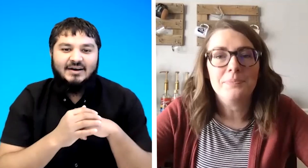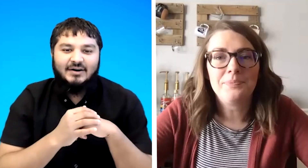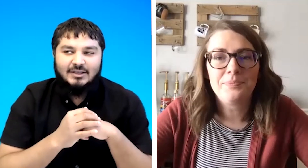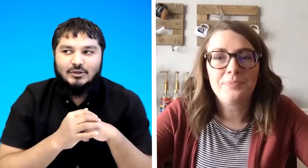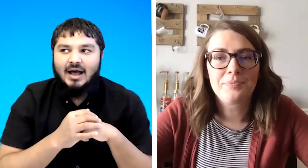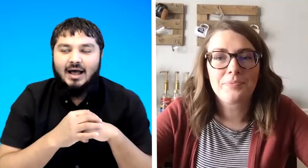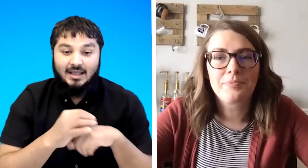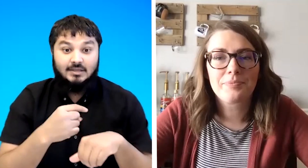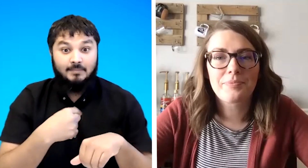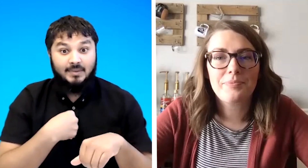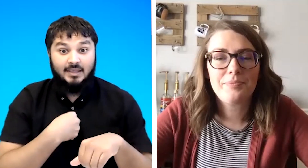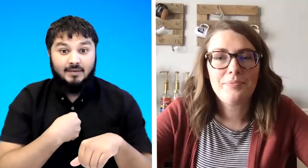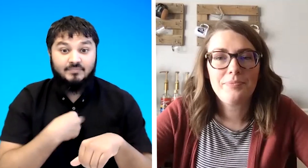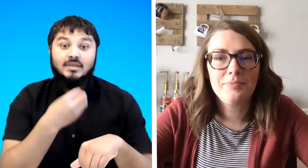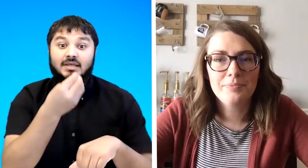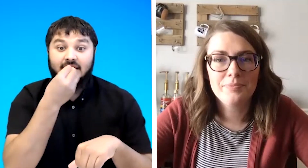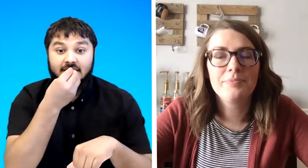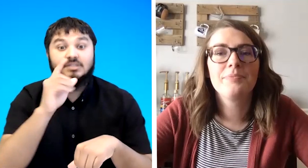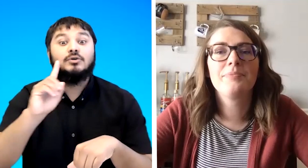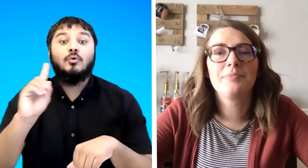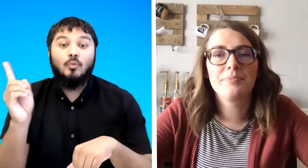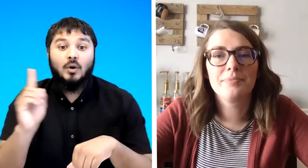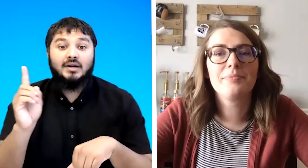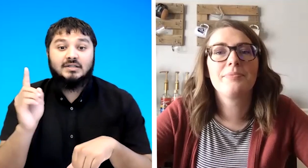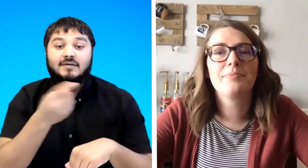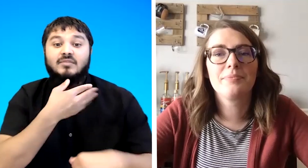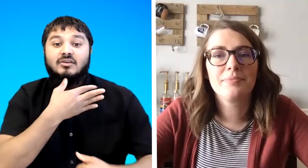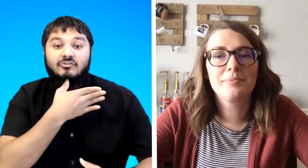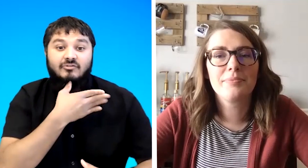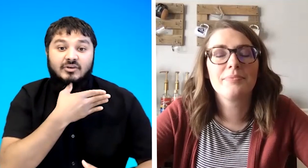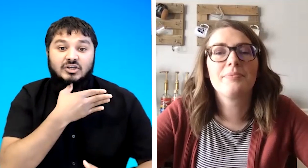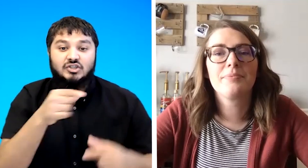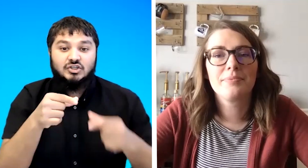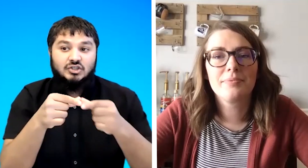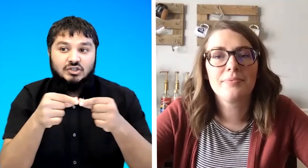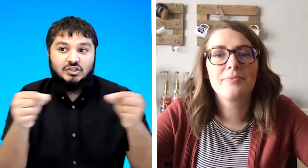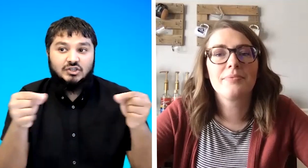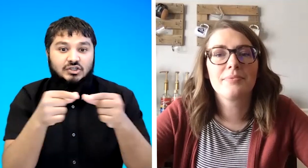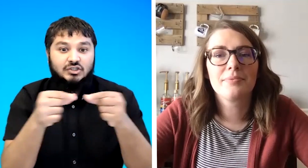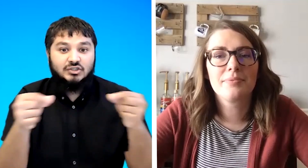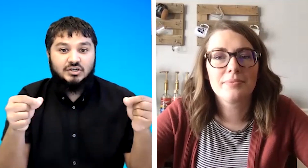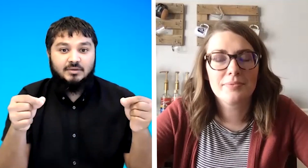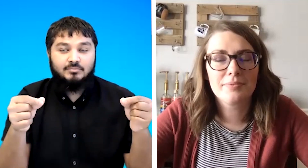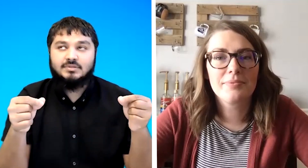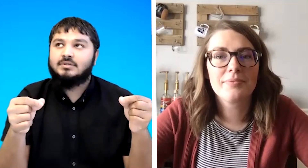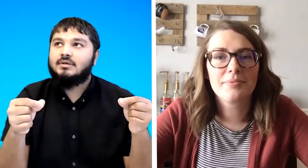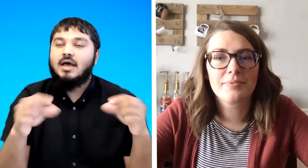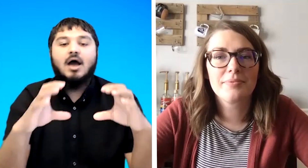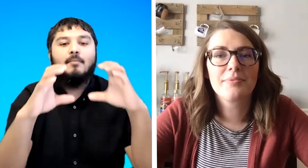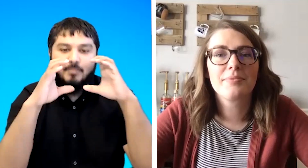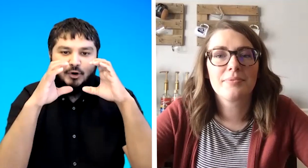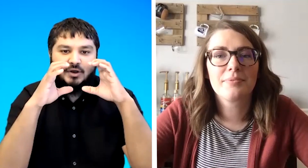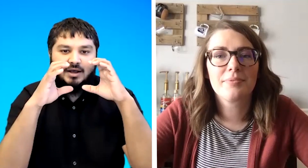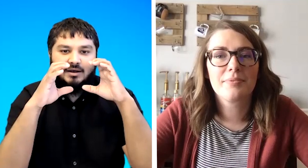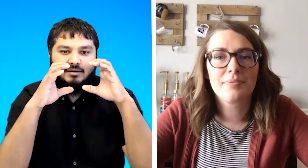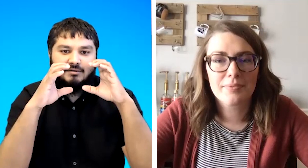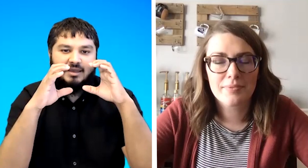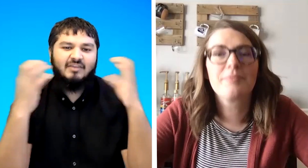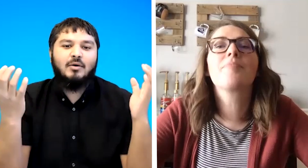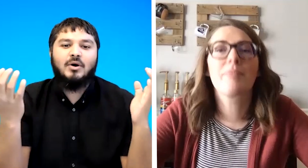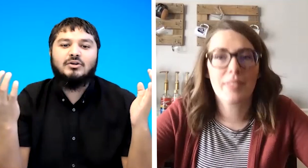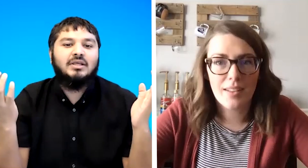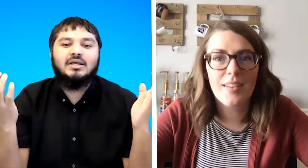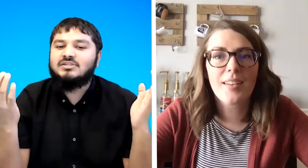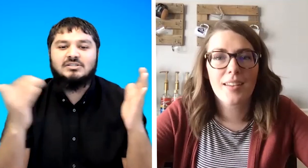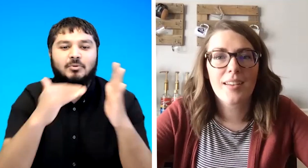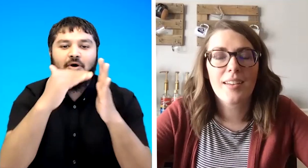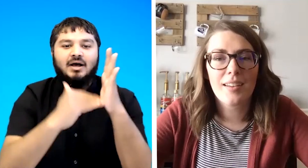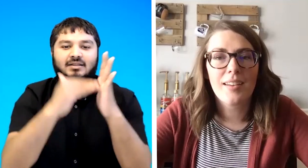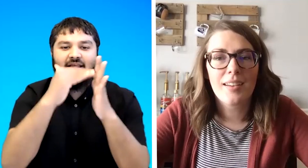okay so i said me eat what fish chips burger okay if i wanted to eat a cheeseburger that's the